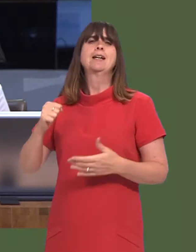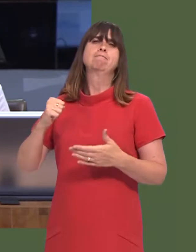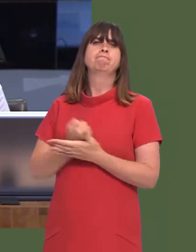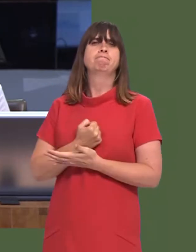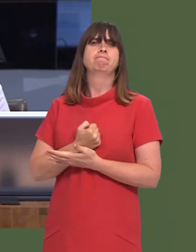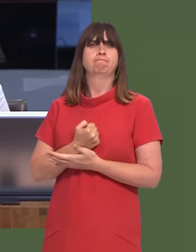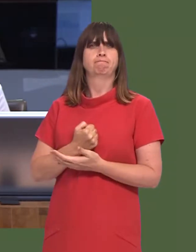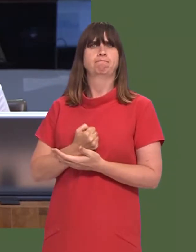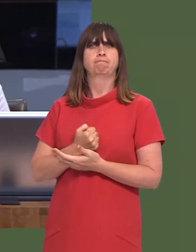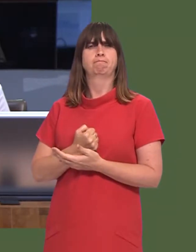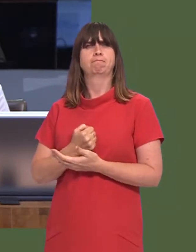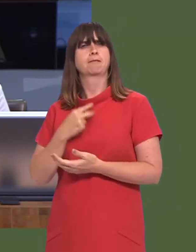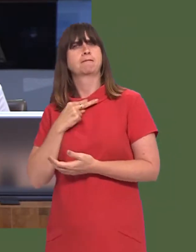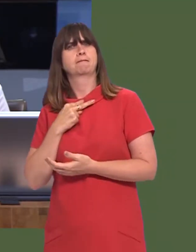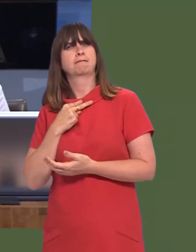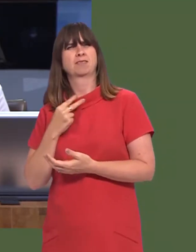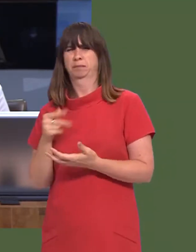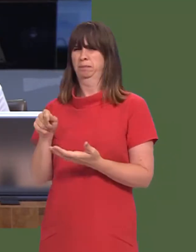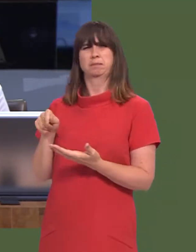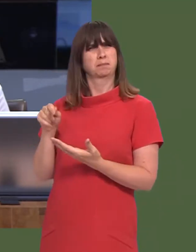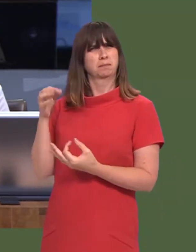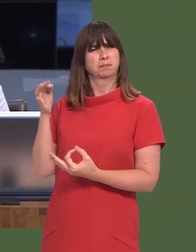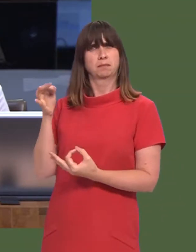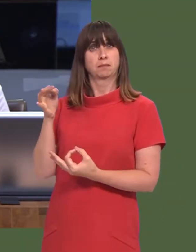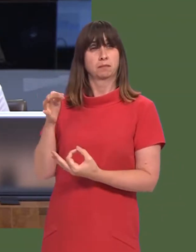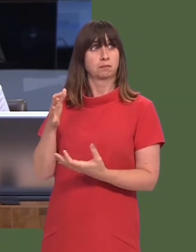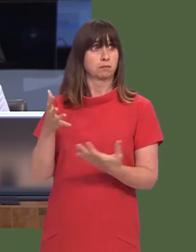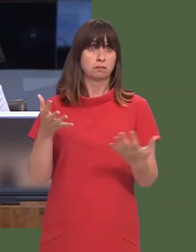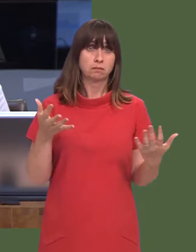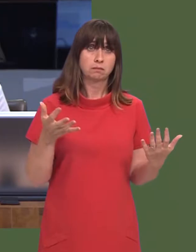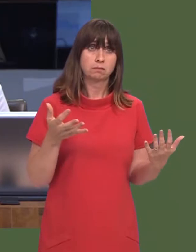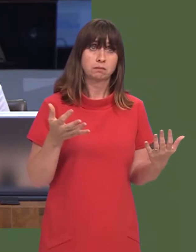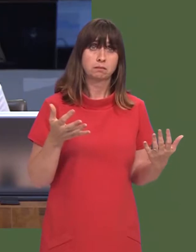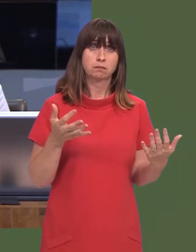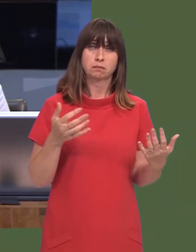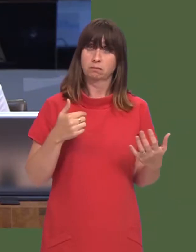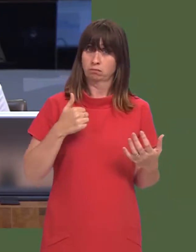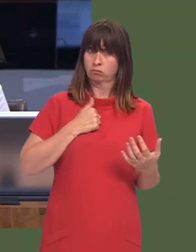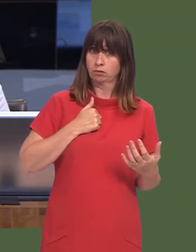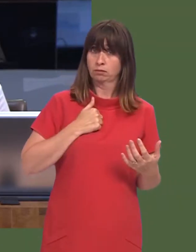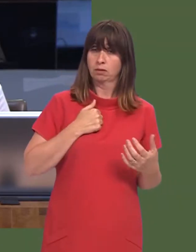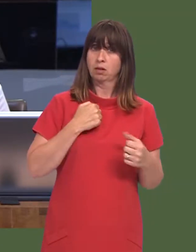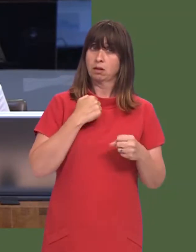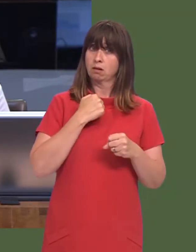as ëunfortunateí, is the First Minister able to assure us that no-one associated with